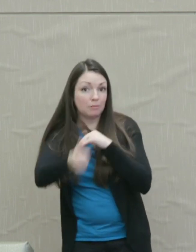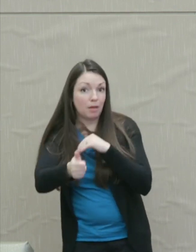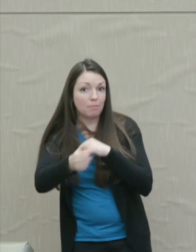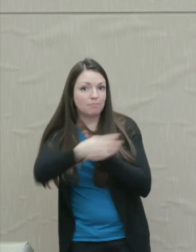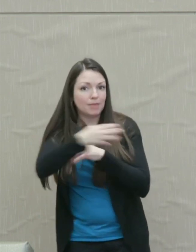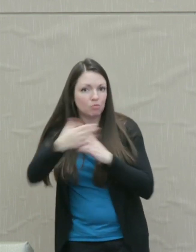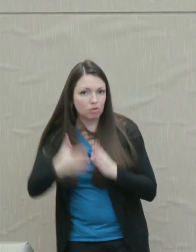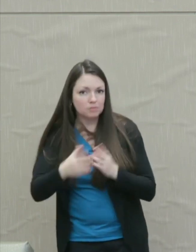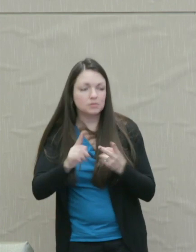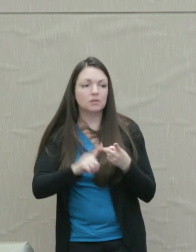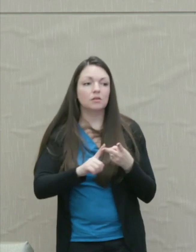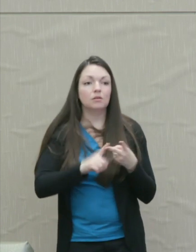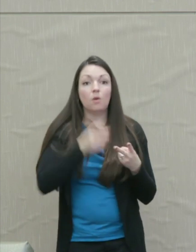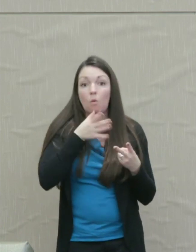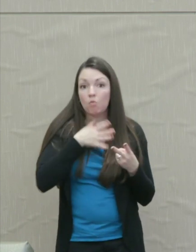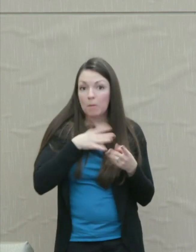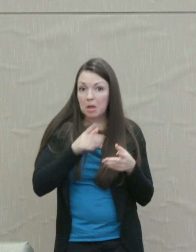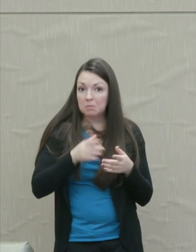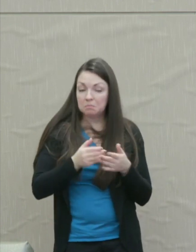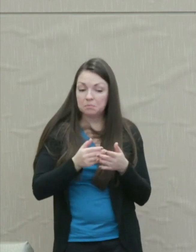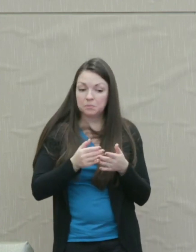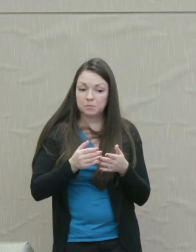entering the workplace and so on.